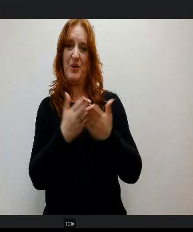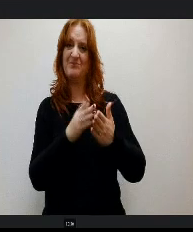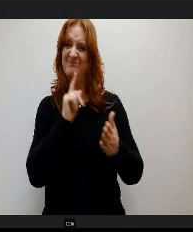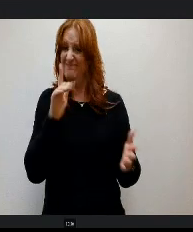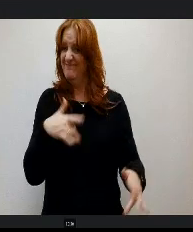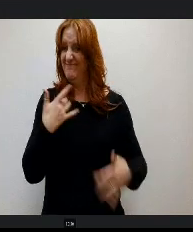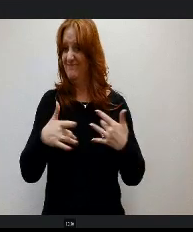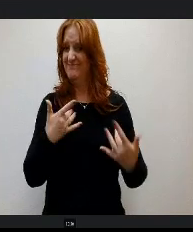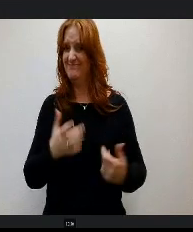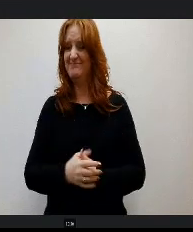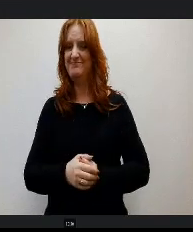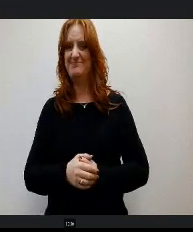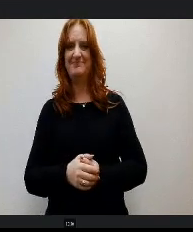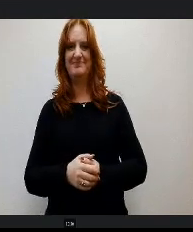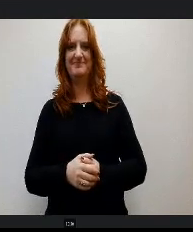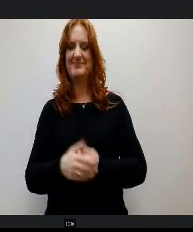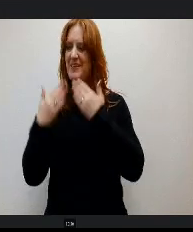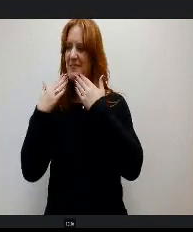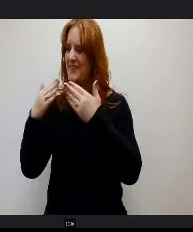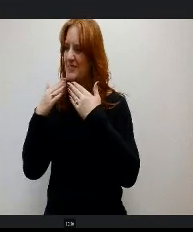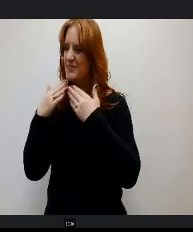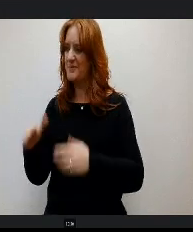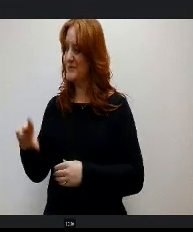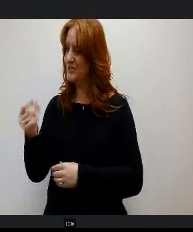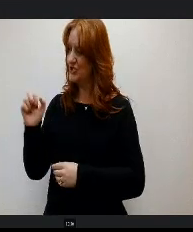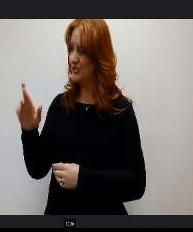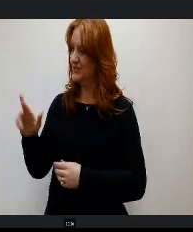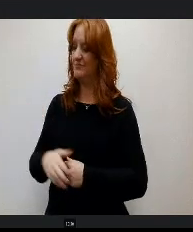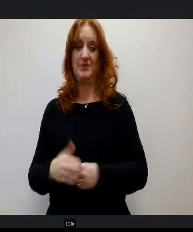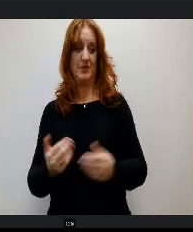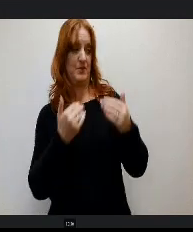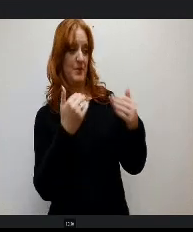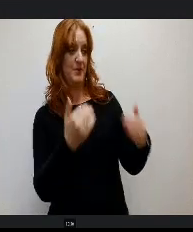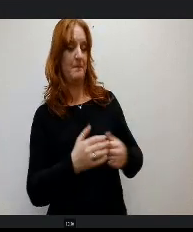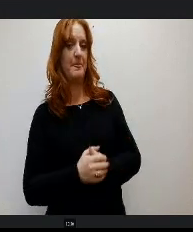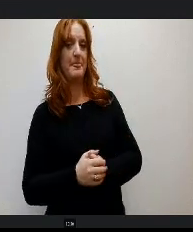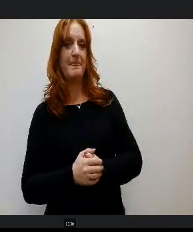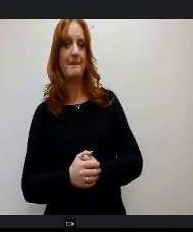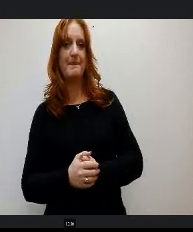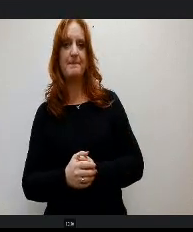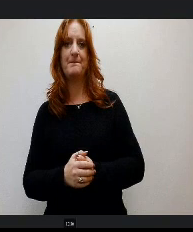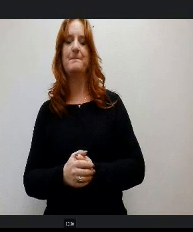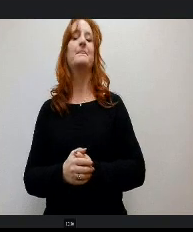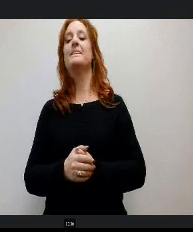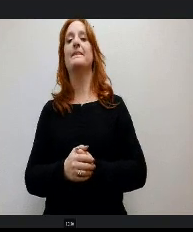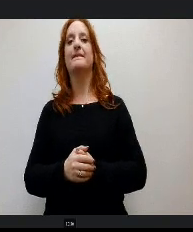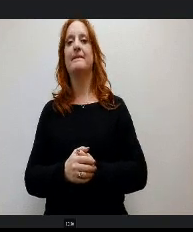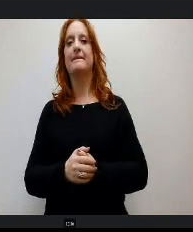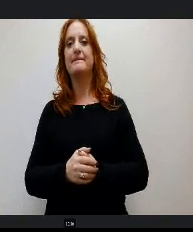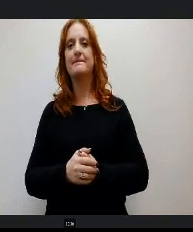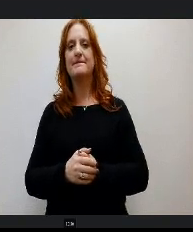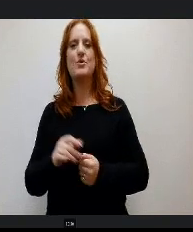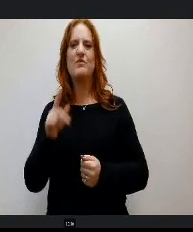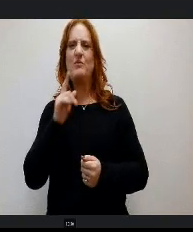Thank you, Mr. Chair. Go ahead for just for polling inclusion. Where is the special education